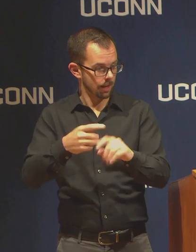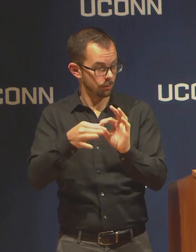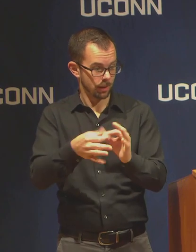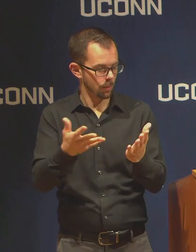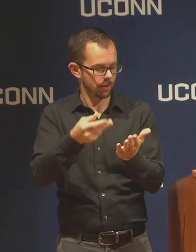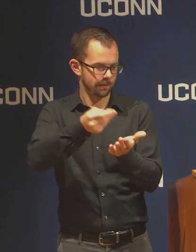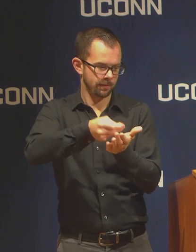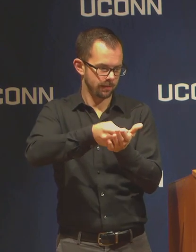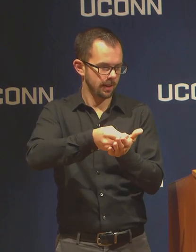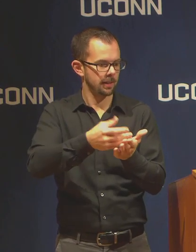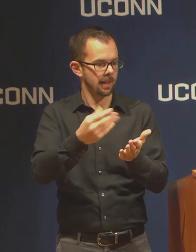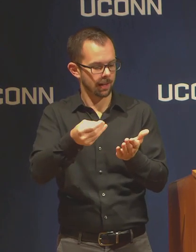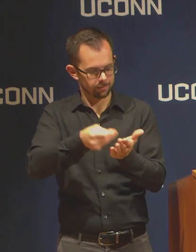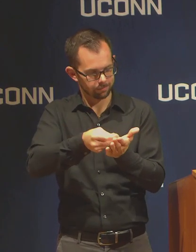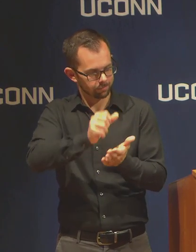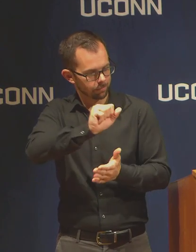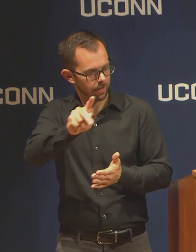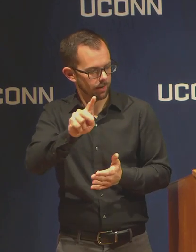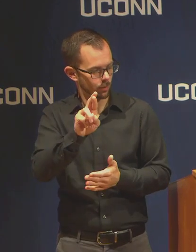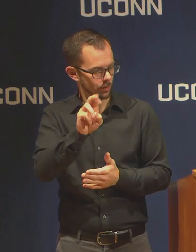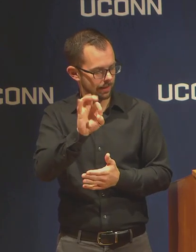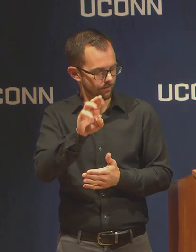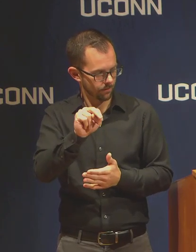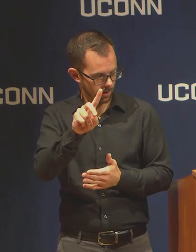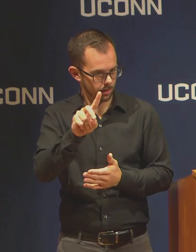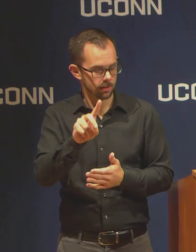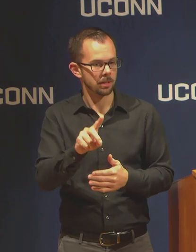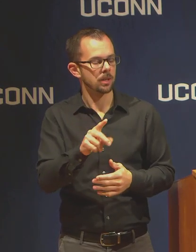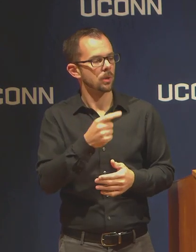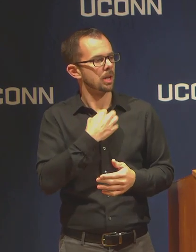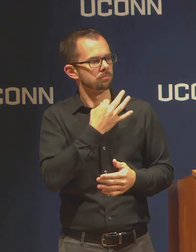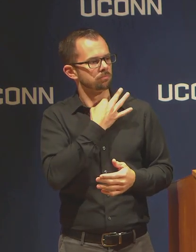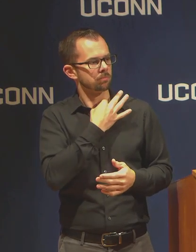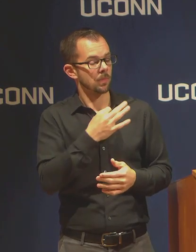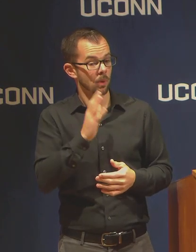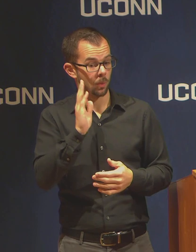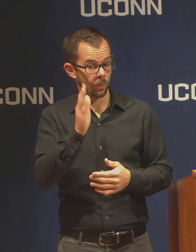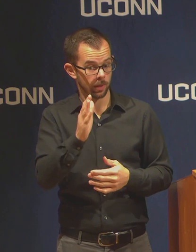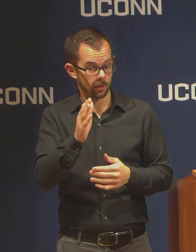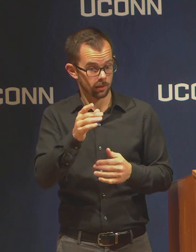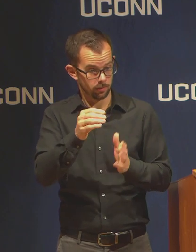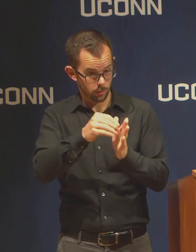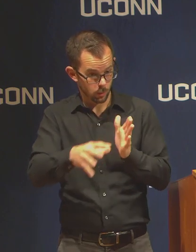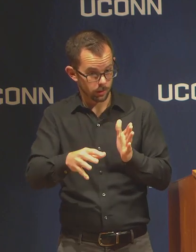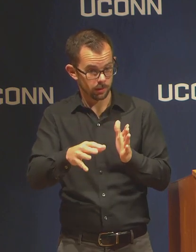and refunds in particular. Will students receive a partial refund on tuition, housing,